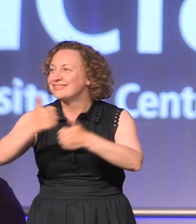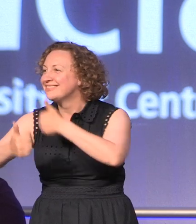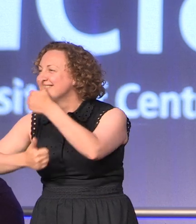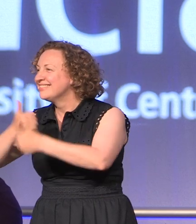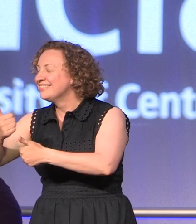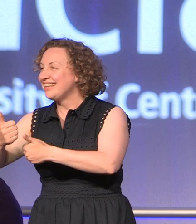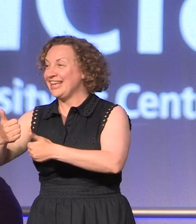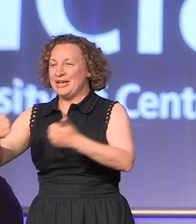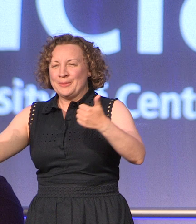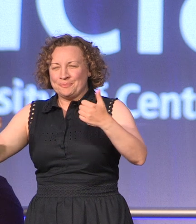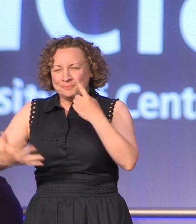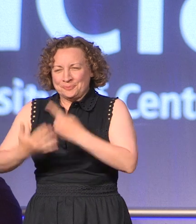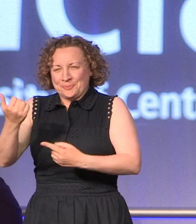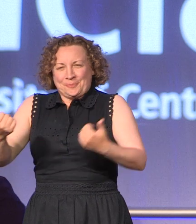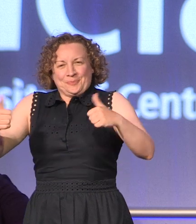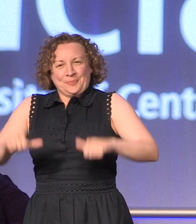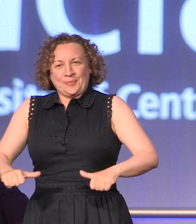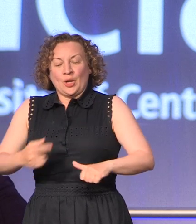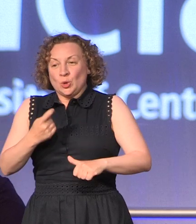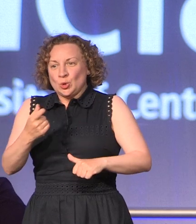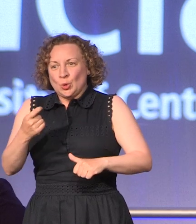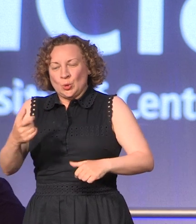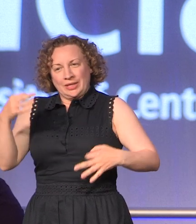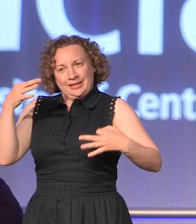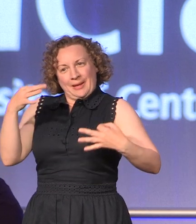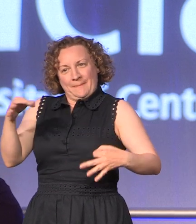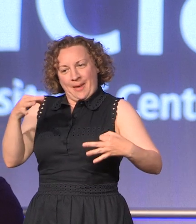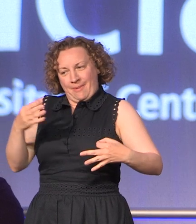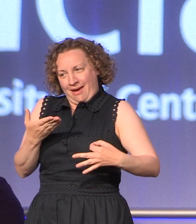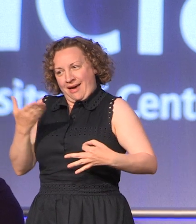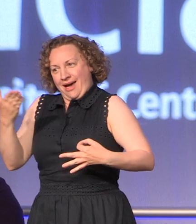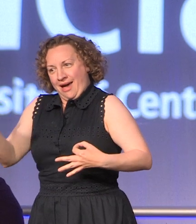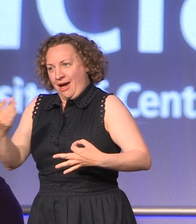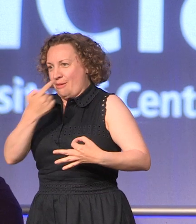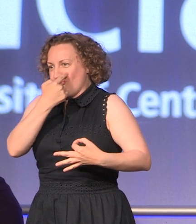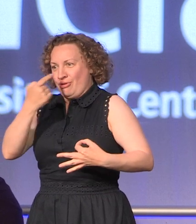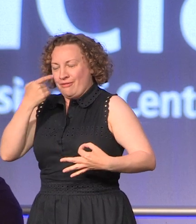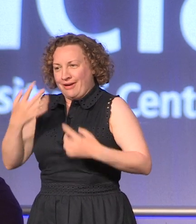soon you will have a piece of paper to prove that you really have done it. Once